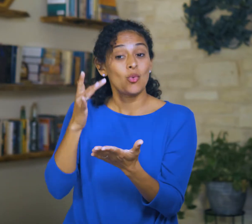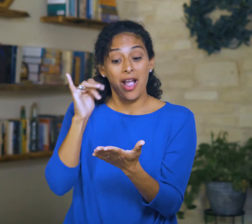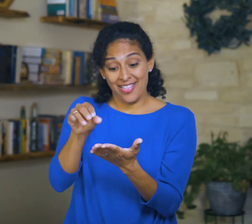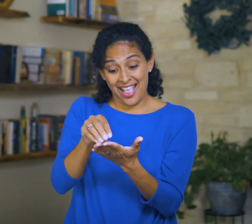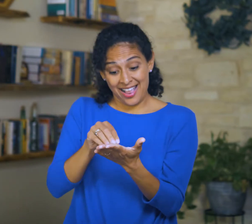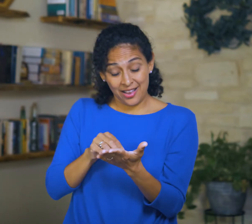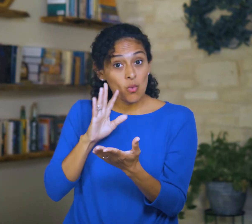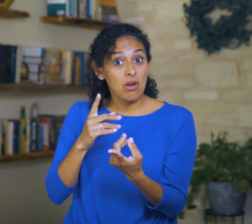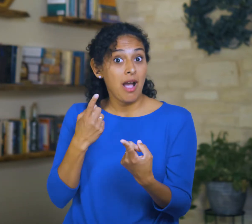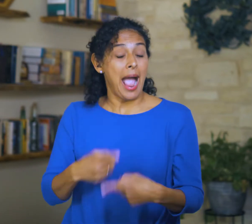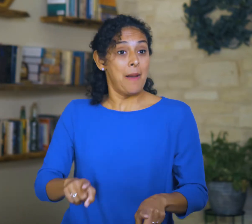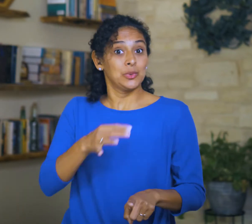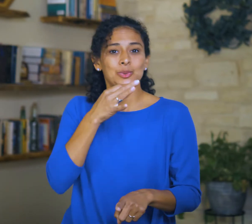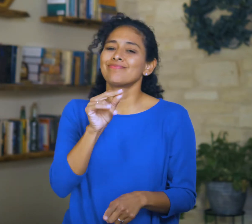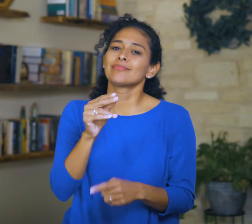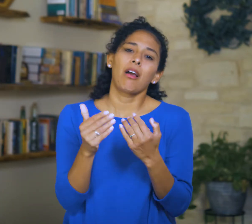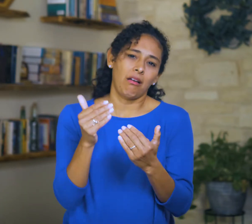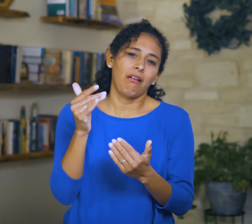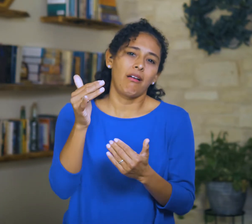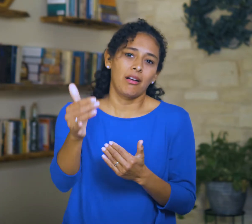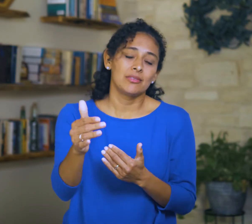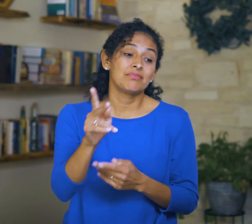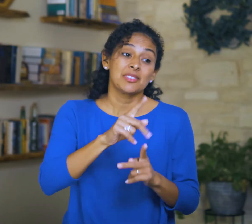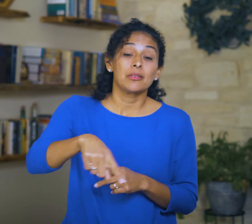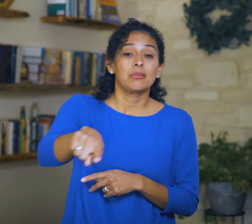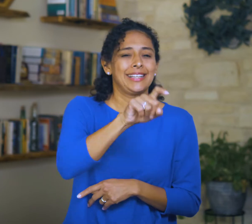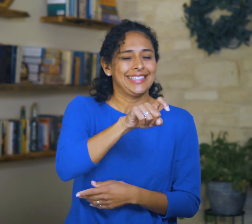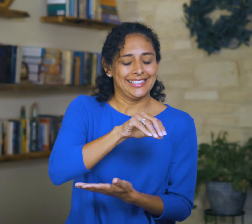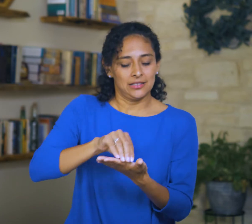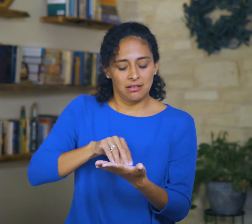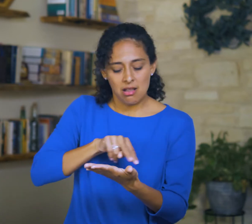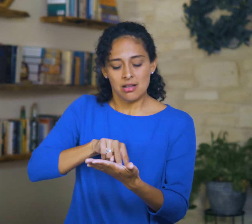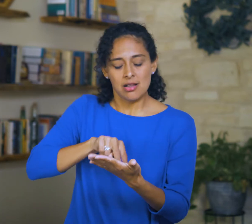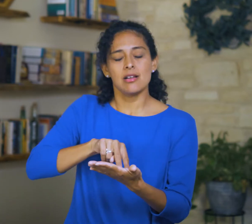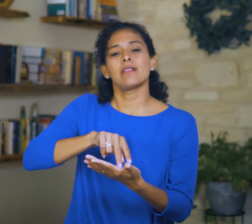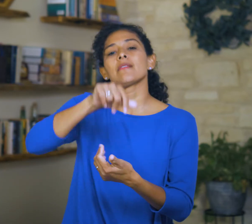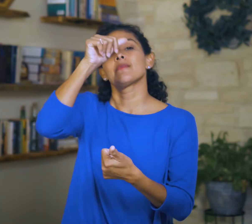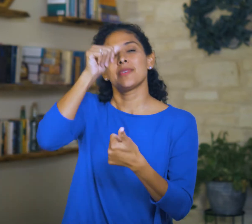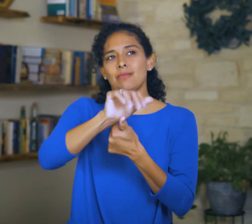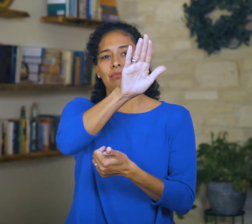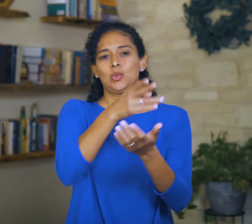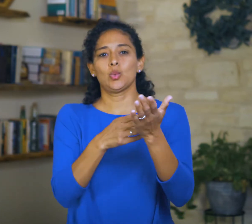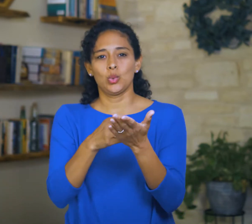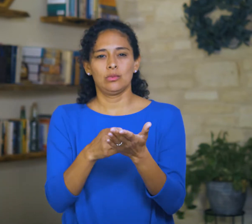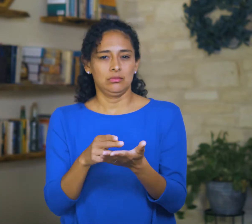because it’ll be awhile before it’s fulfilled and people need to remember God’s truth in the meantime.